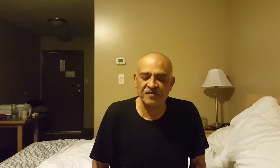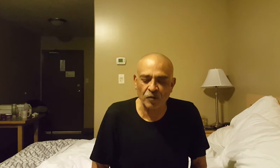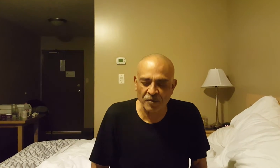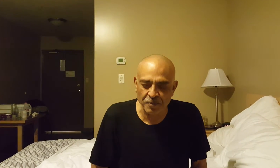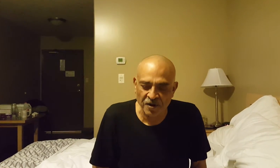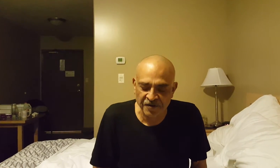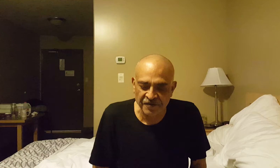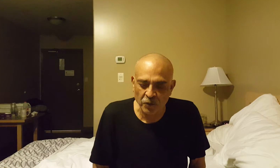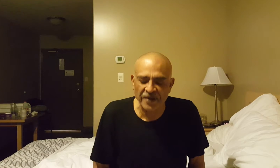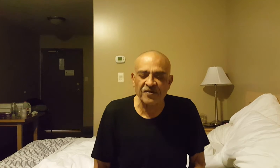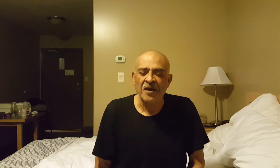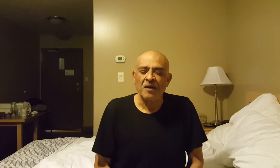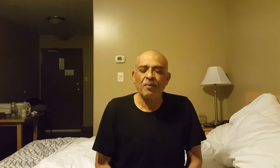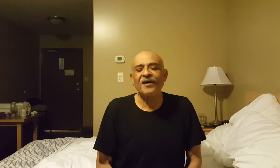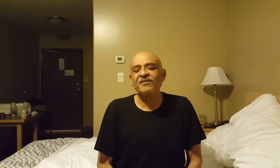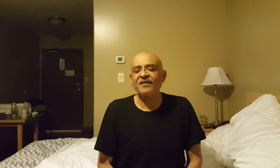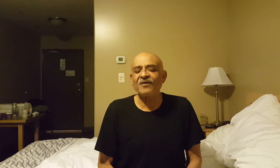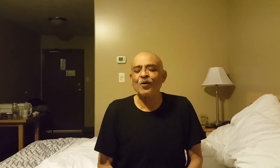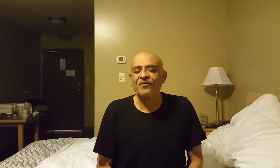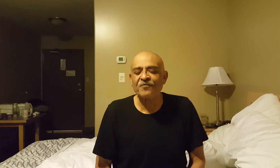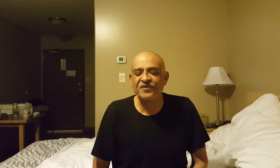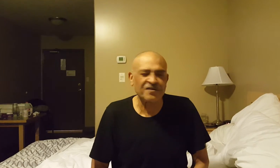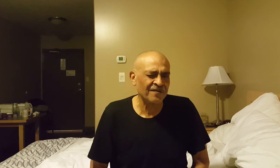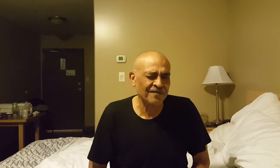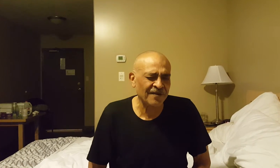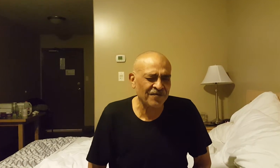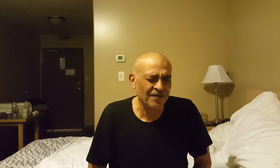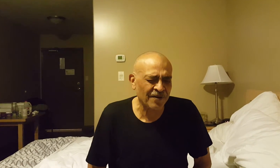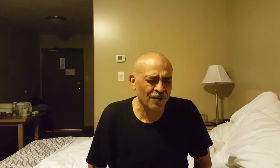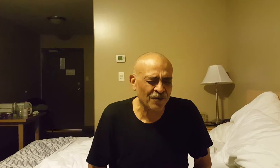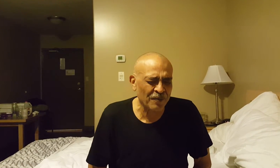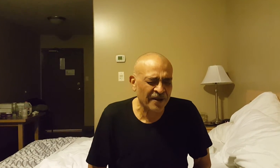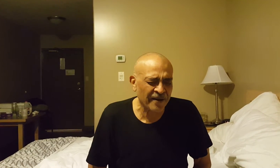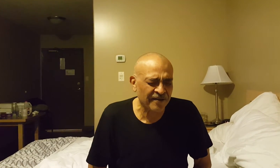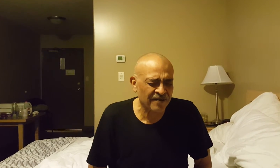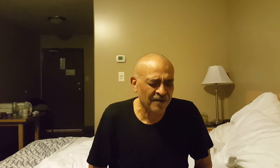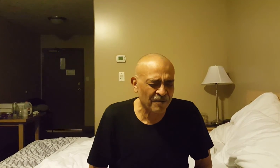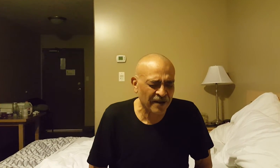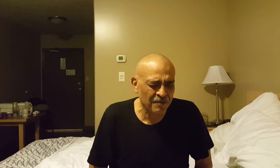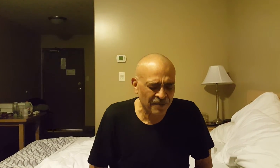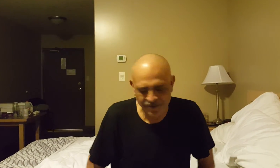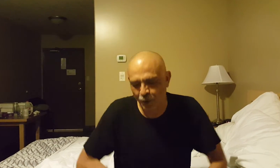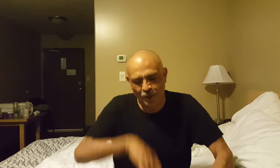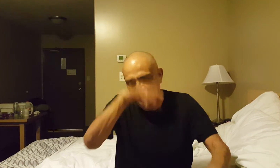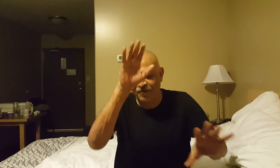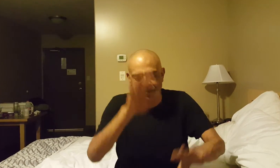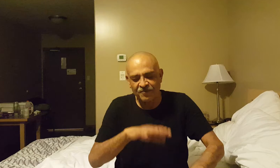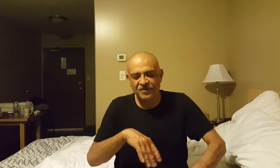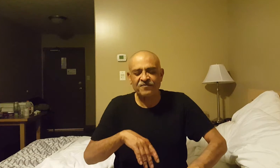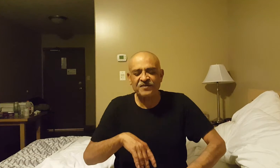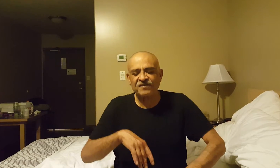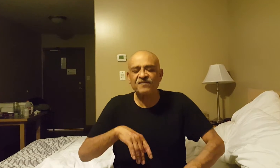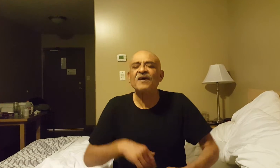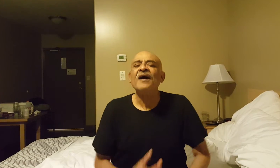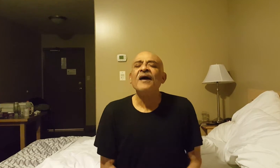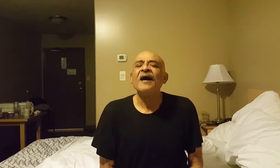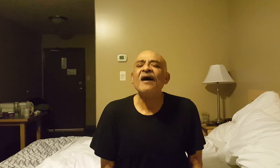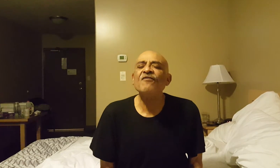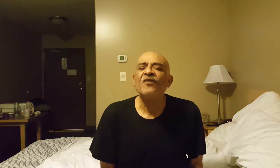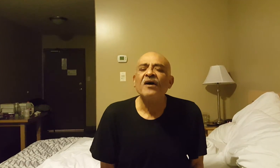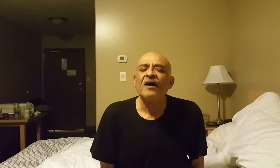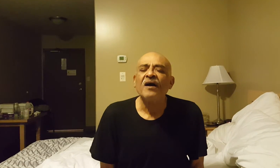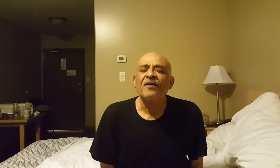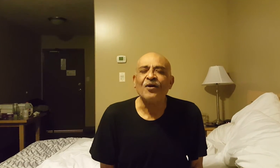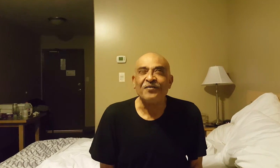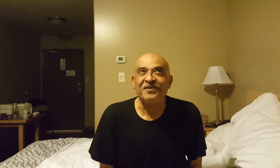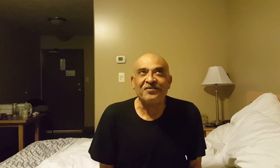is all about, particles and waves, but the quantum physicians....or mechanic.... physicists not physicians,